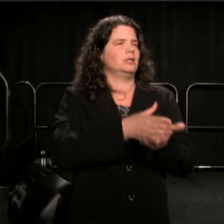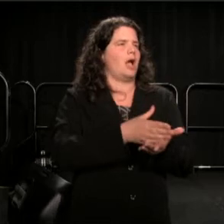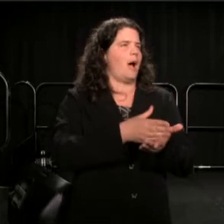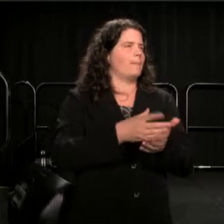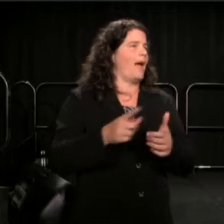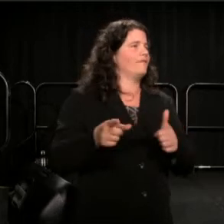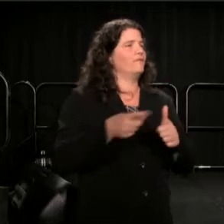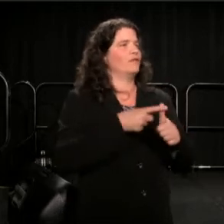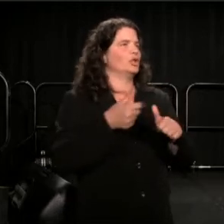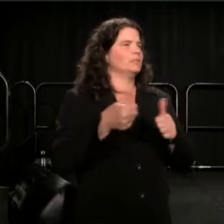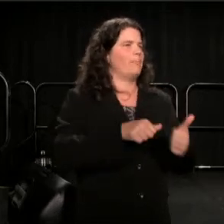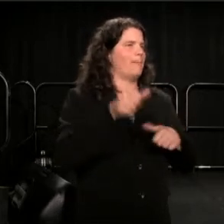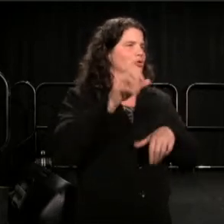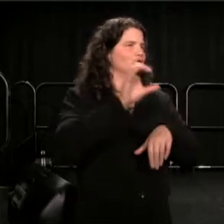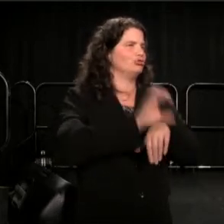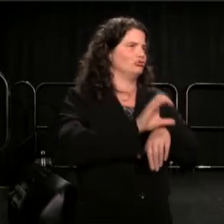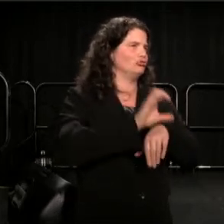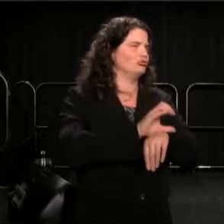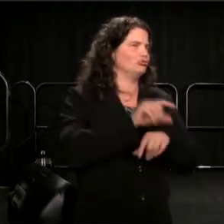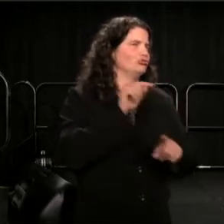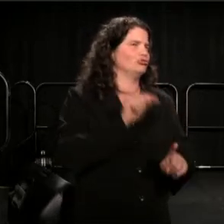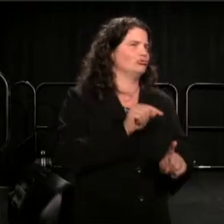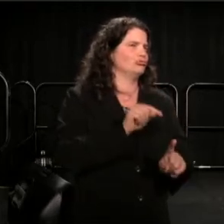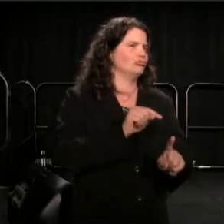which is the church were we were passing by Reverend Ralph Abernathy.